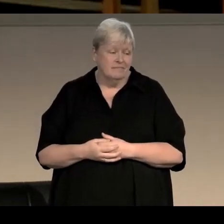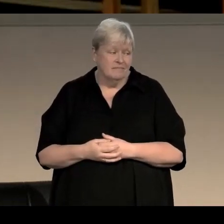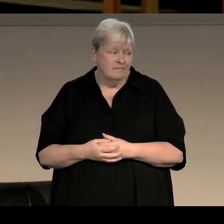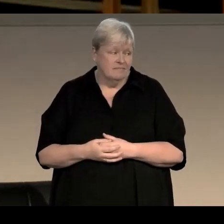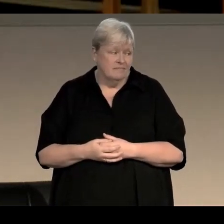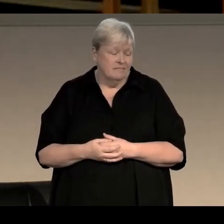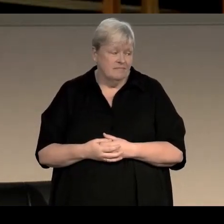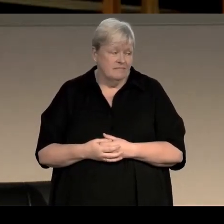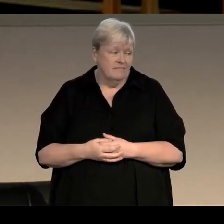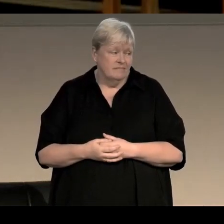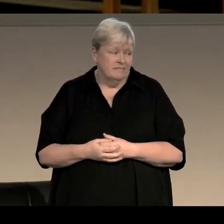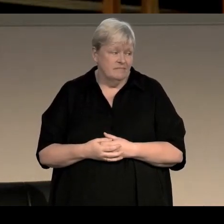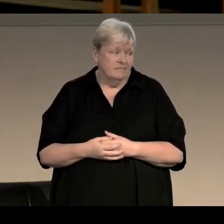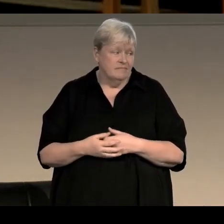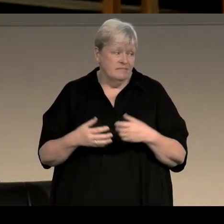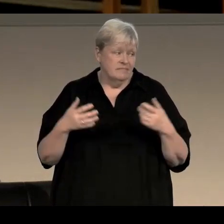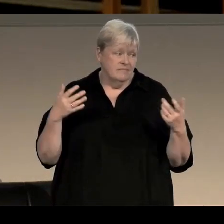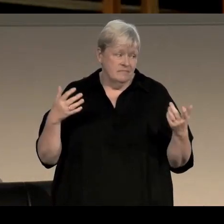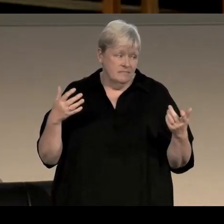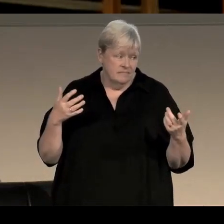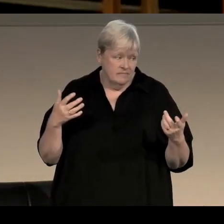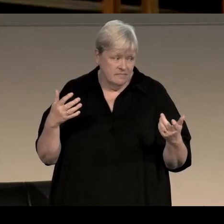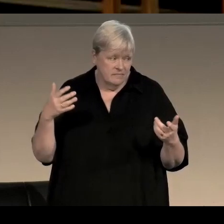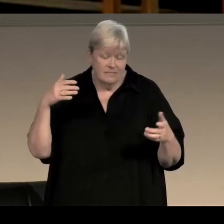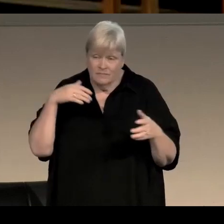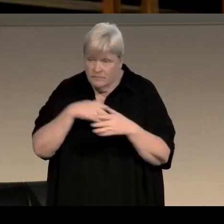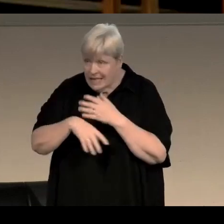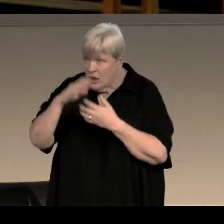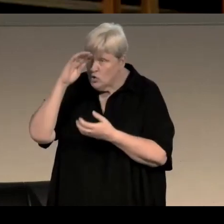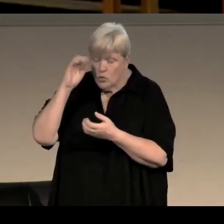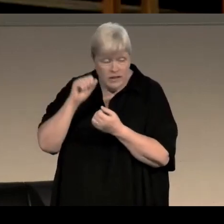To what extent kind of, going into this kind of memory theme,